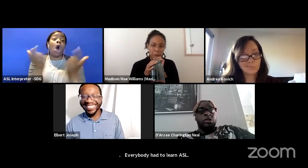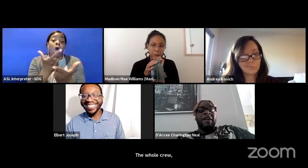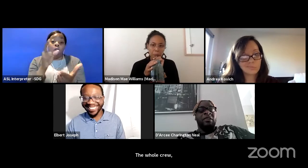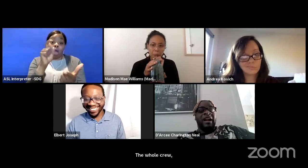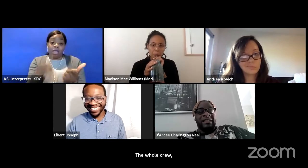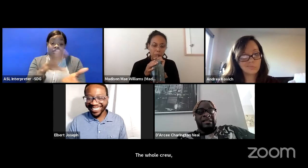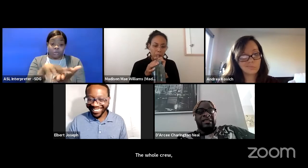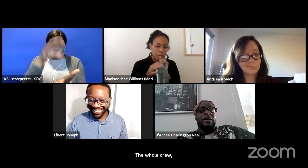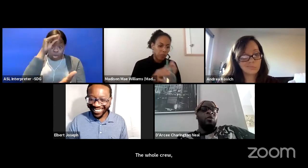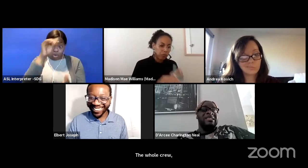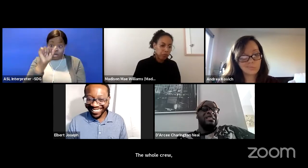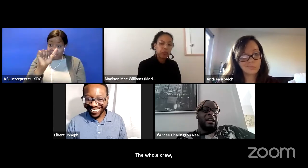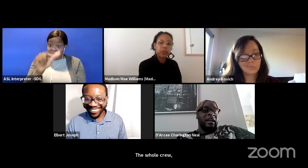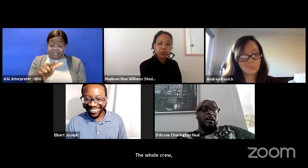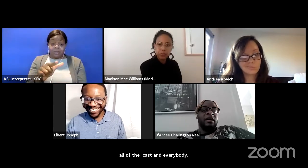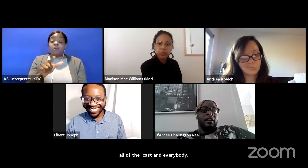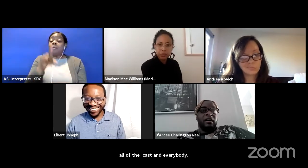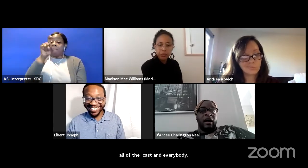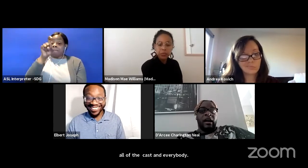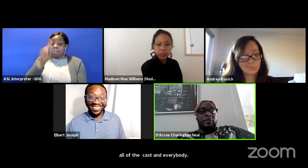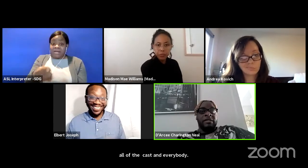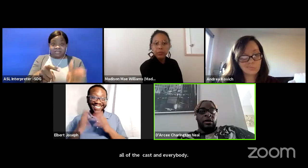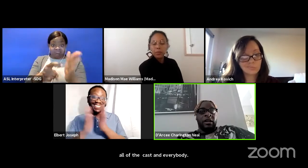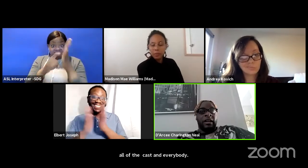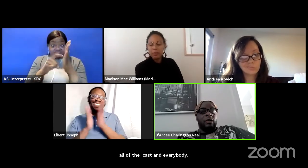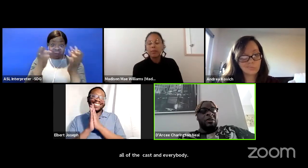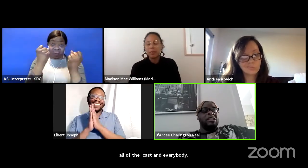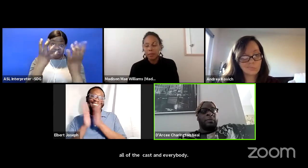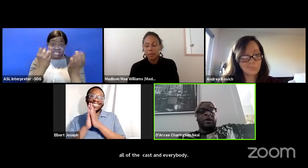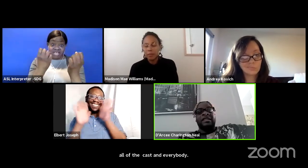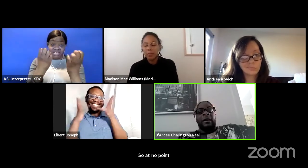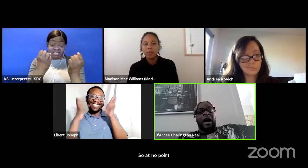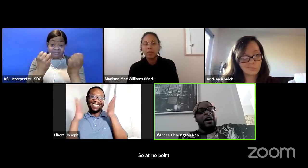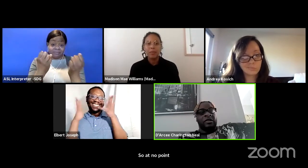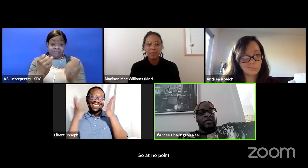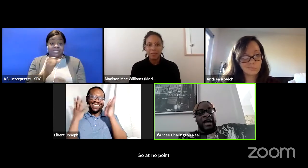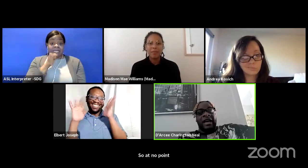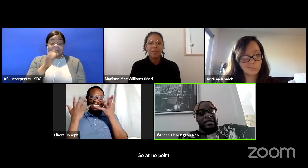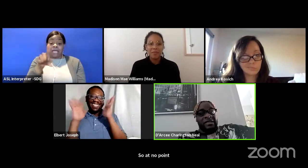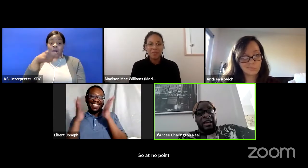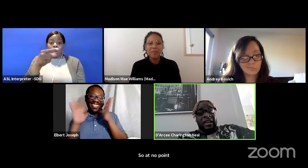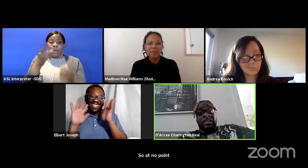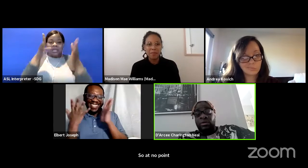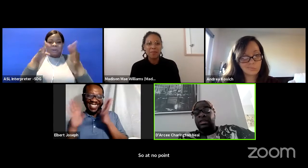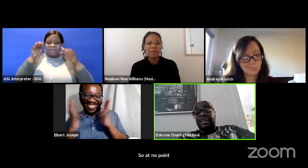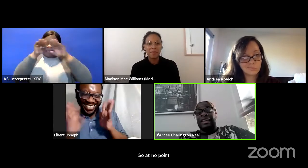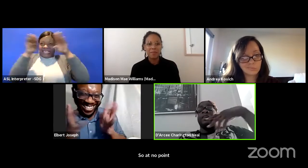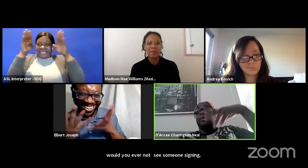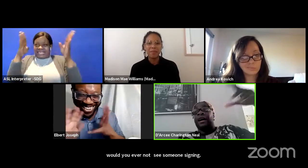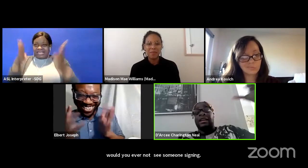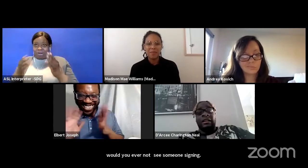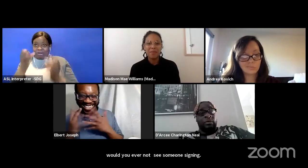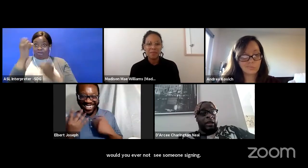would you ever not see someone signing? So it wasn't just a person in a box on the side of the stage, you could look in any where.